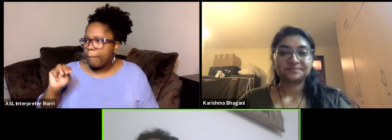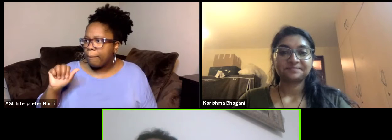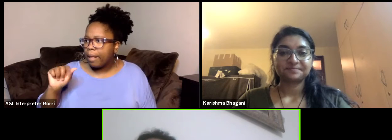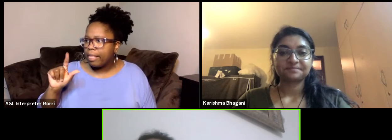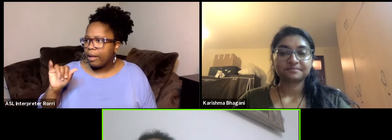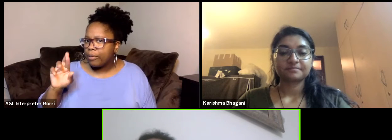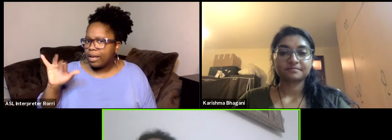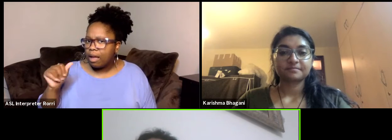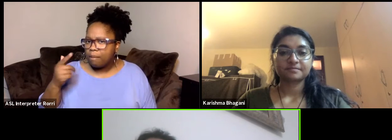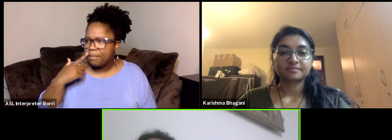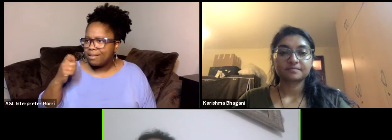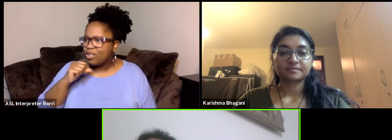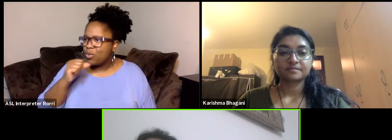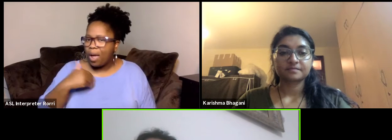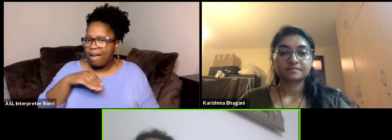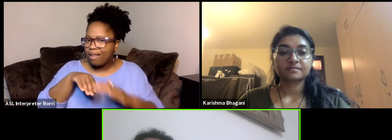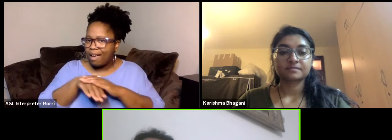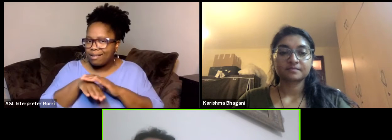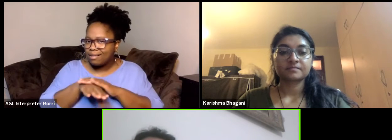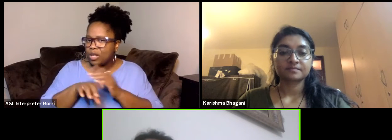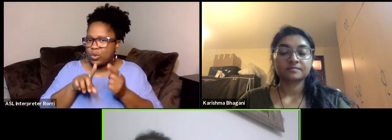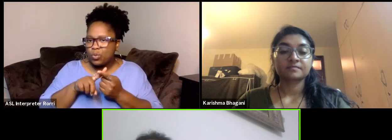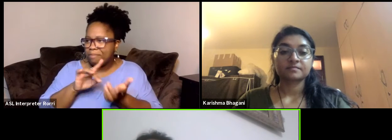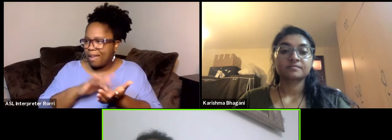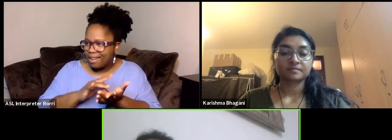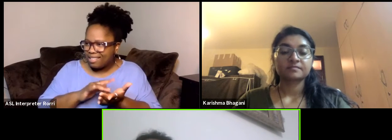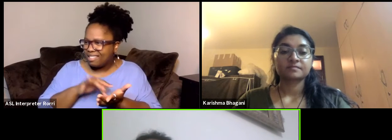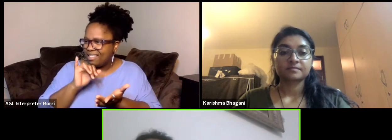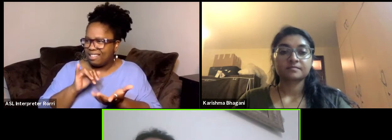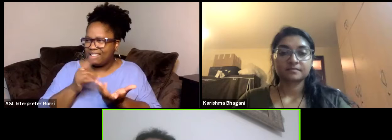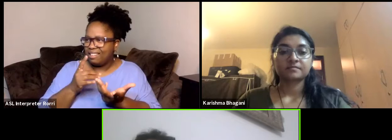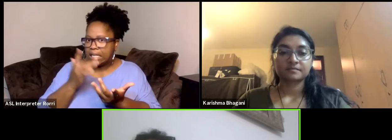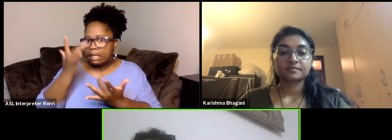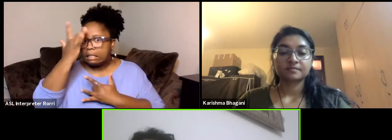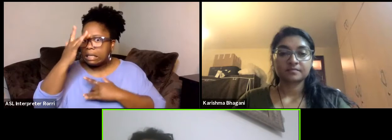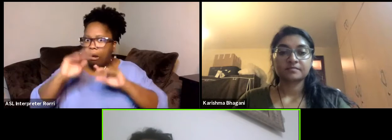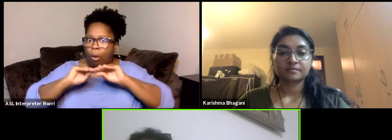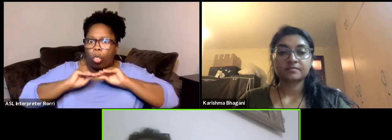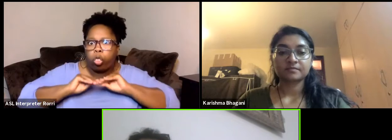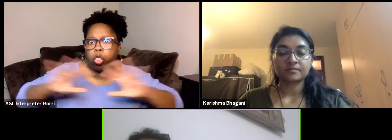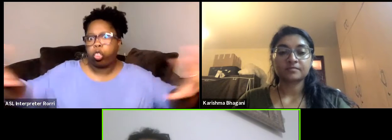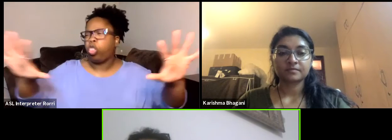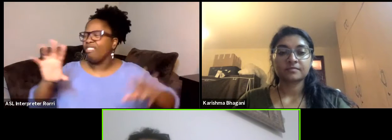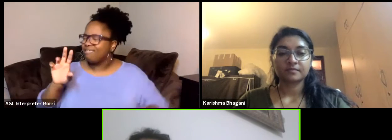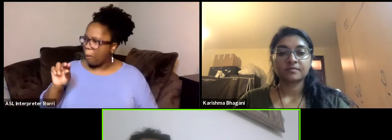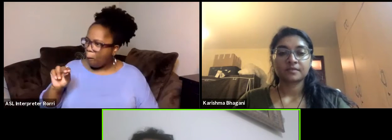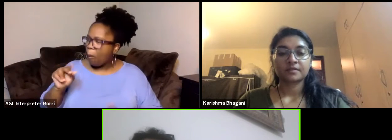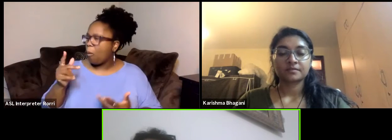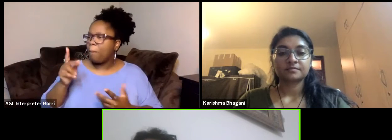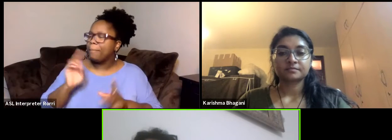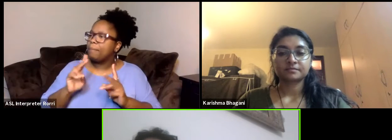it's because people don't have access to medicines. Don't have access to medical support, don't have access to very quick,